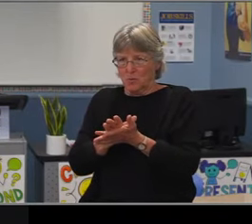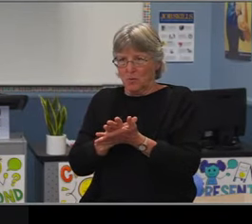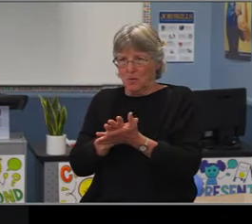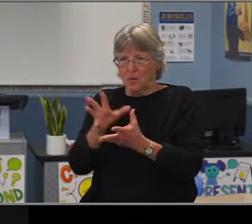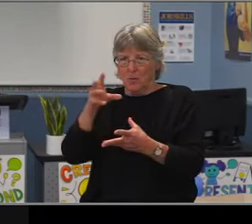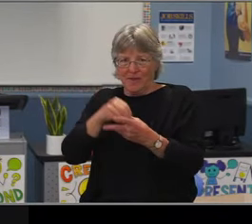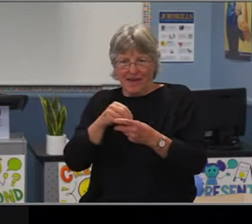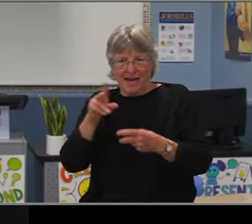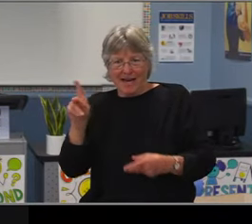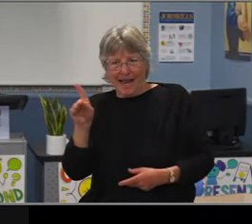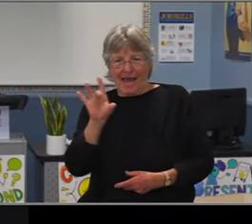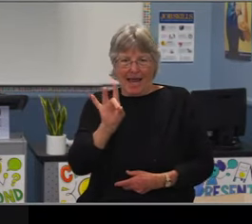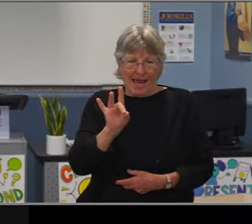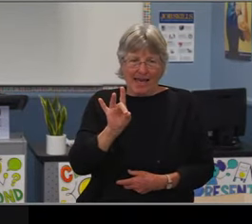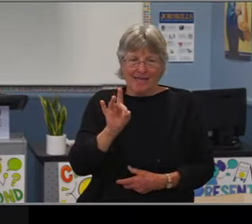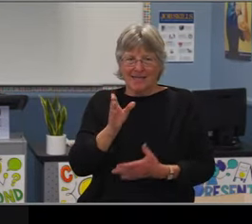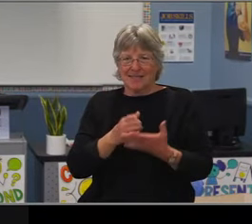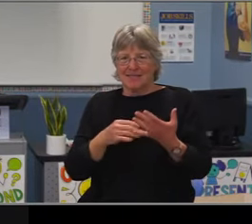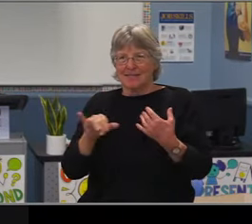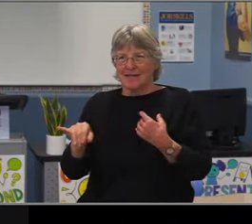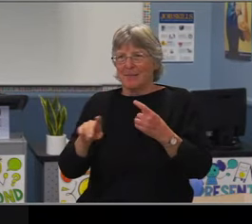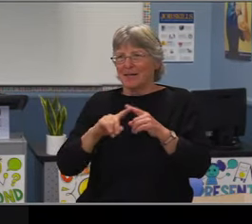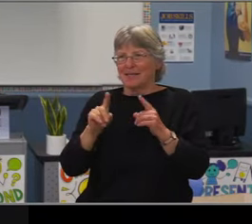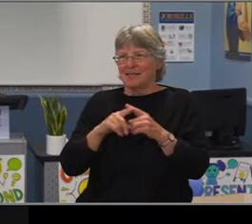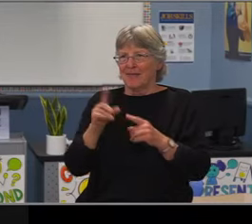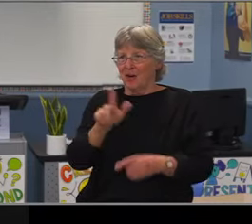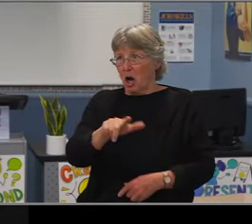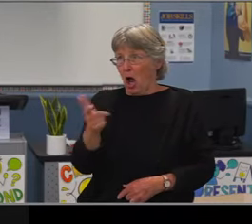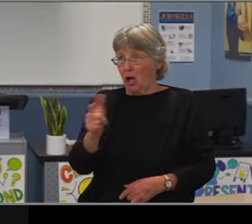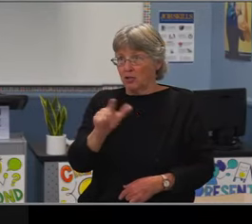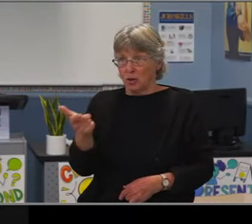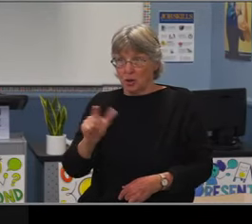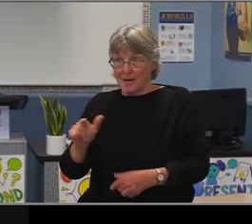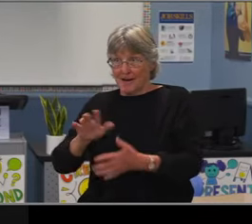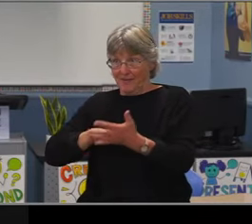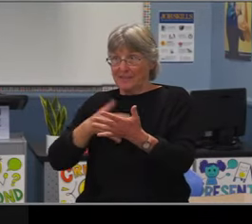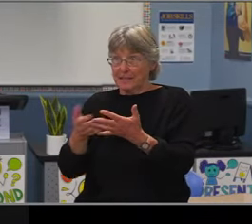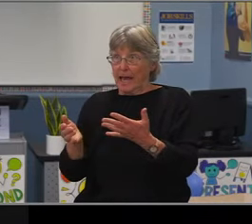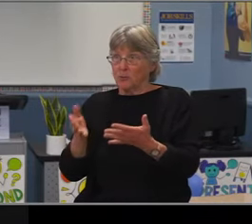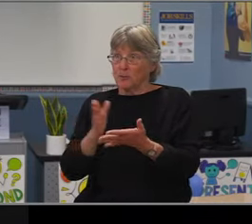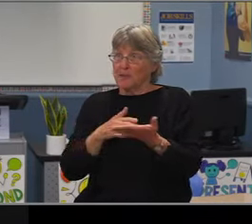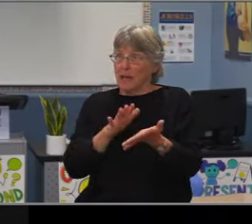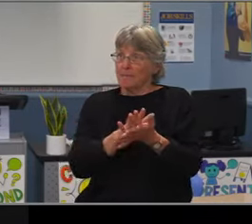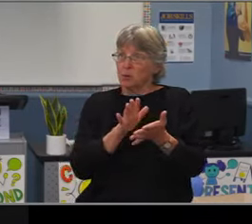Aye I vote, Aye. Opposed? Abstentions passes five zero.